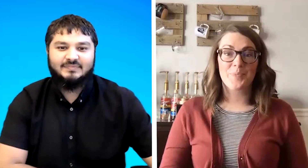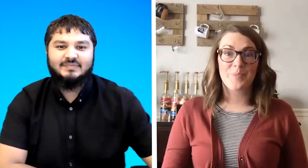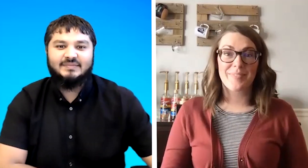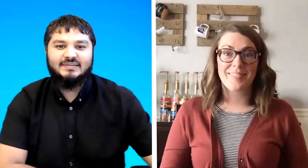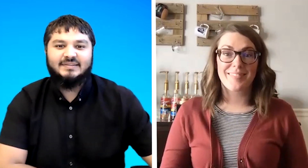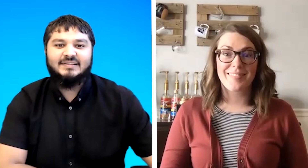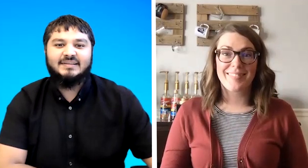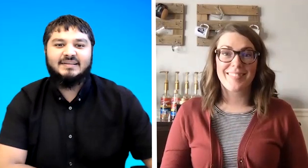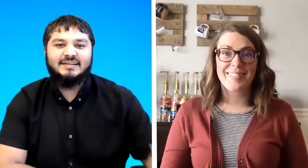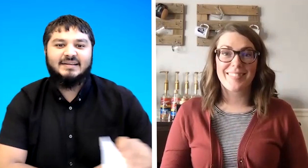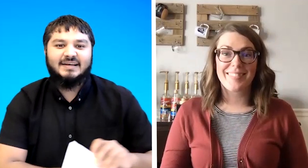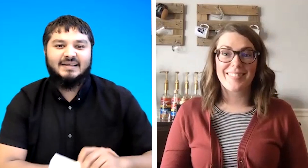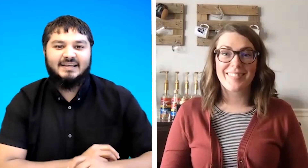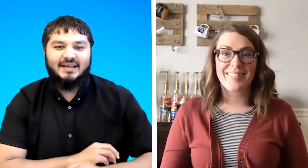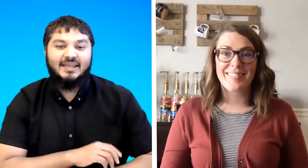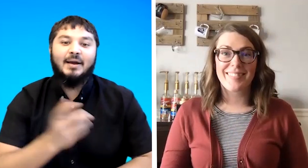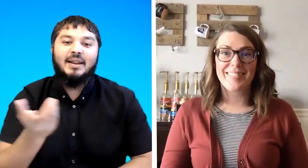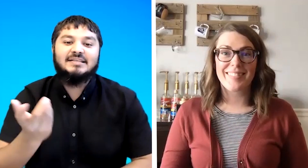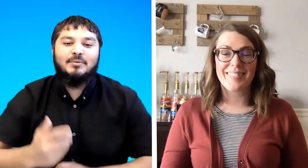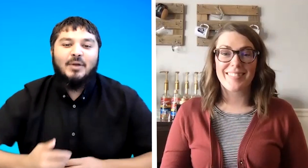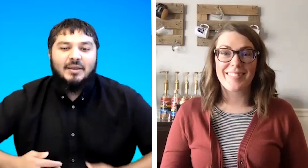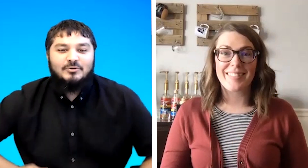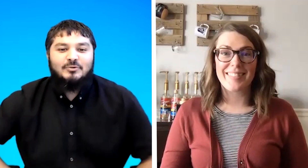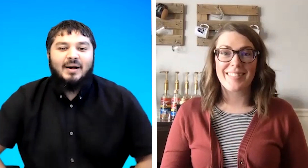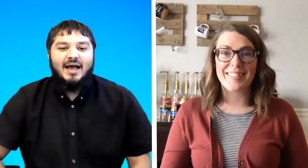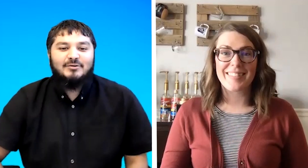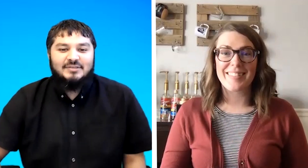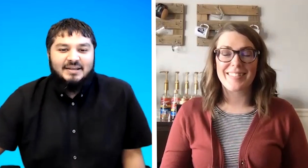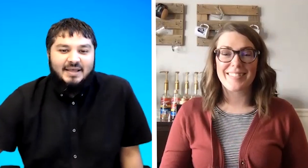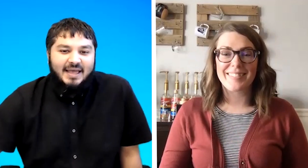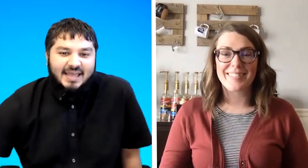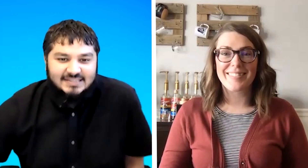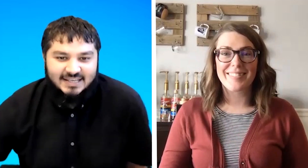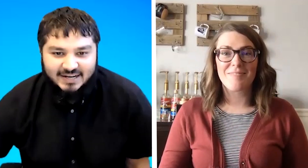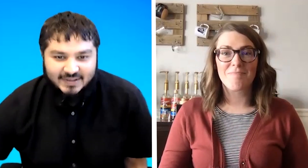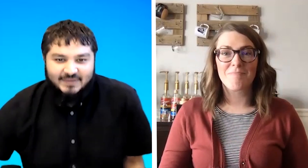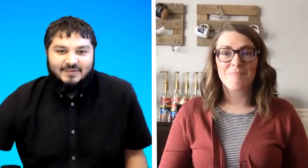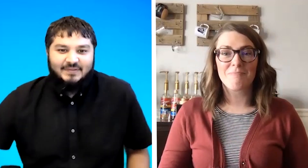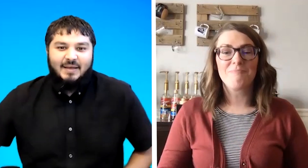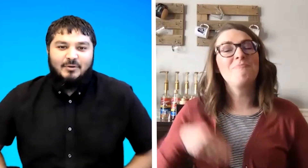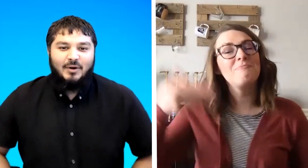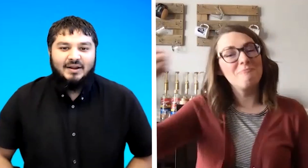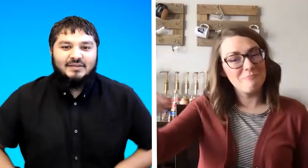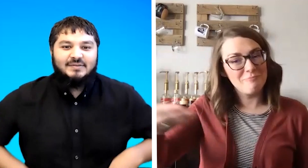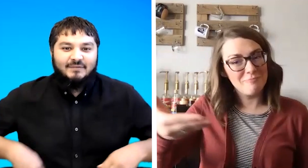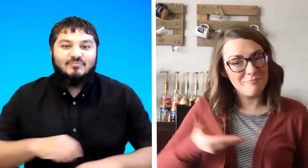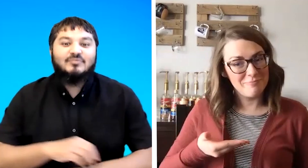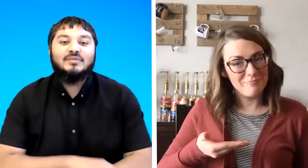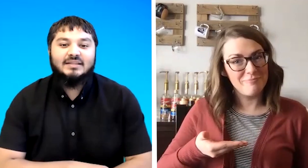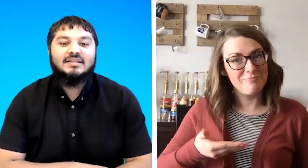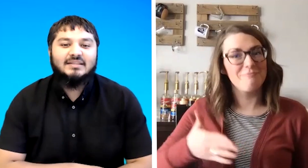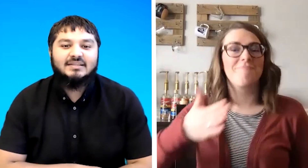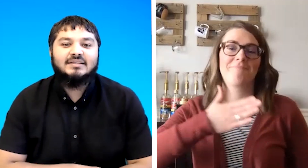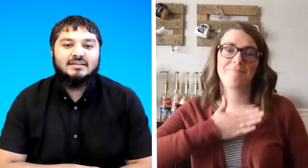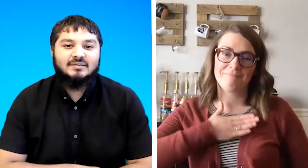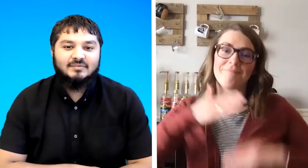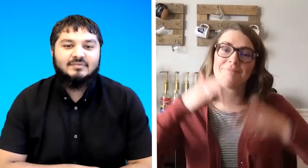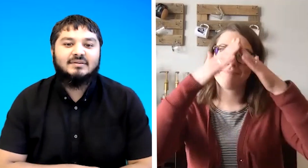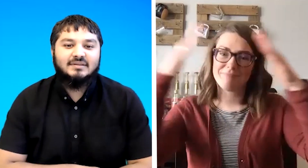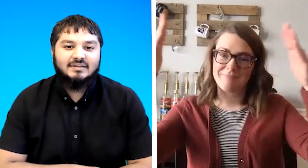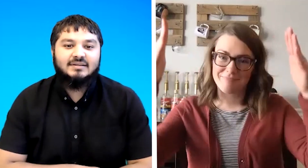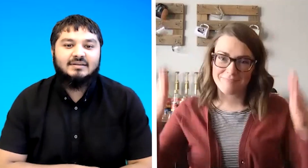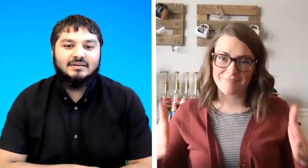uh welcome to my house in here so yeah let's see welcome to my house in asm that'd be quite nice